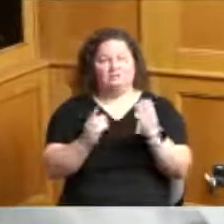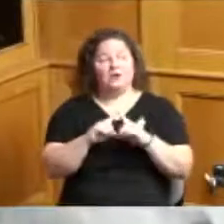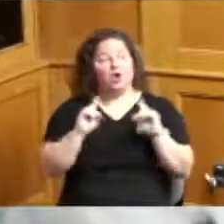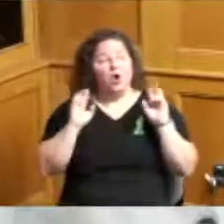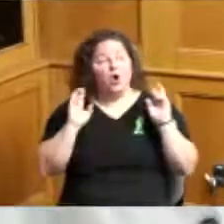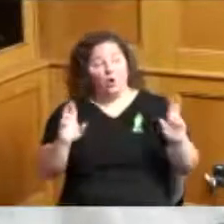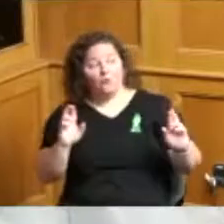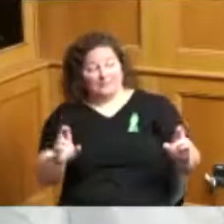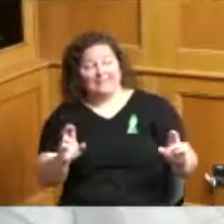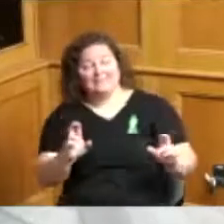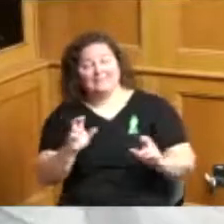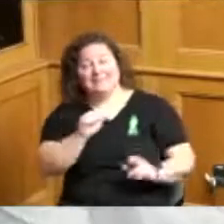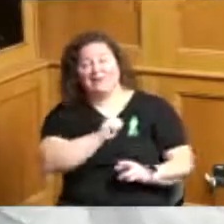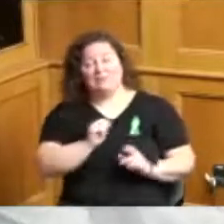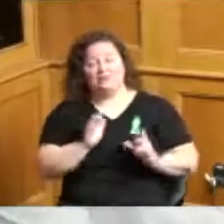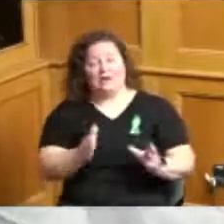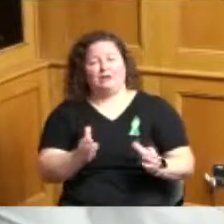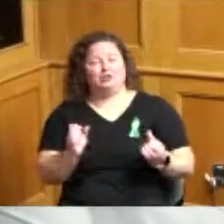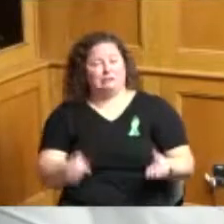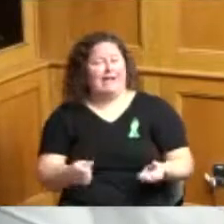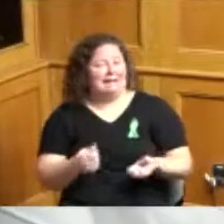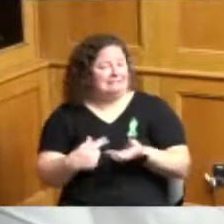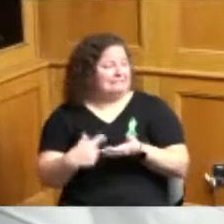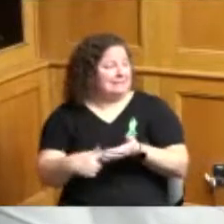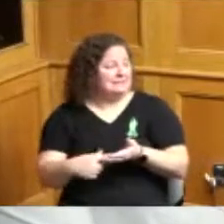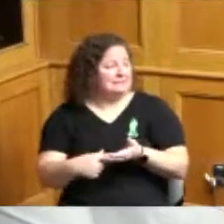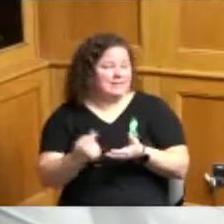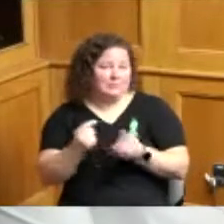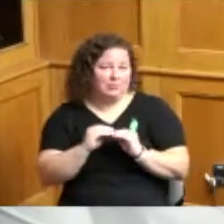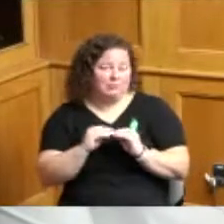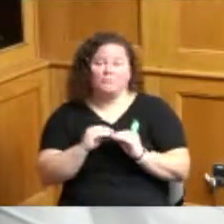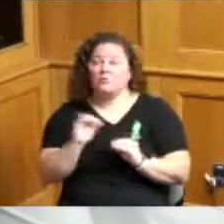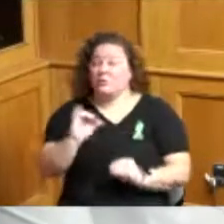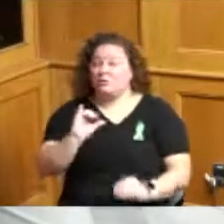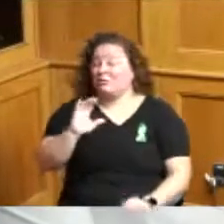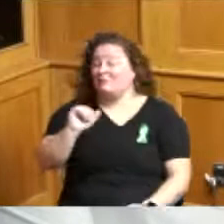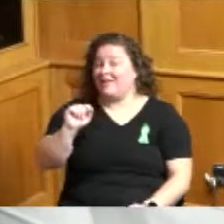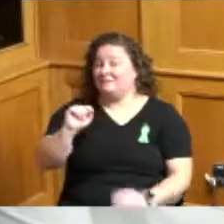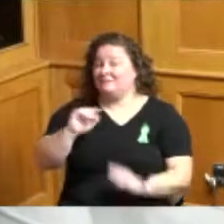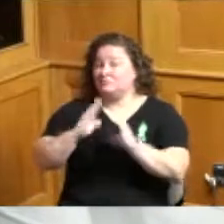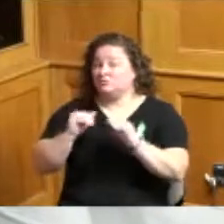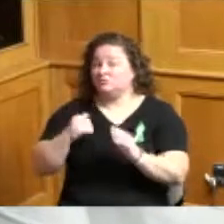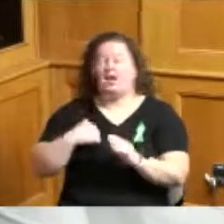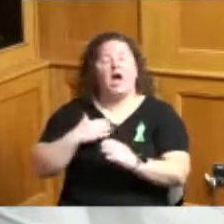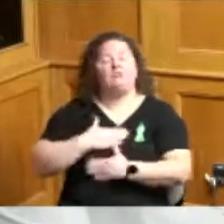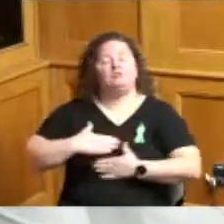further address that the cat house I appreciate your testimony I know firsthand the cat house